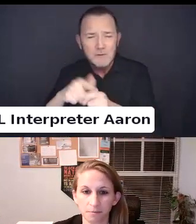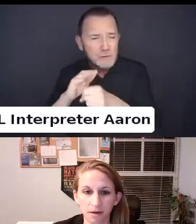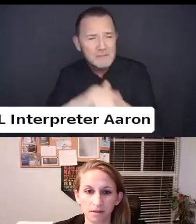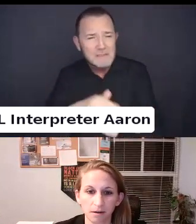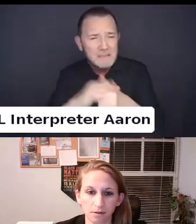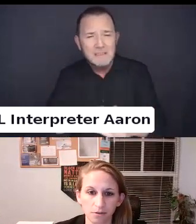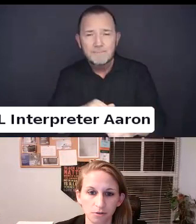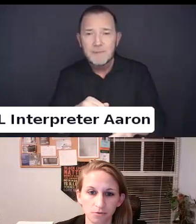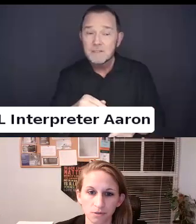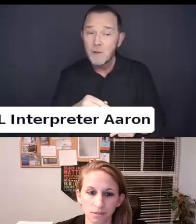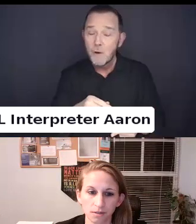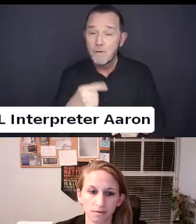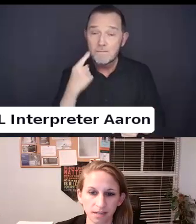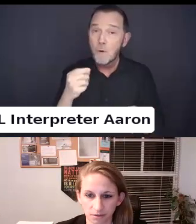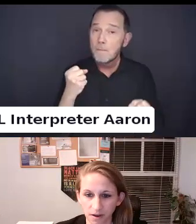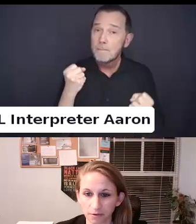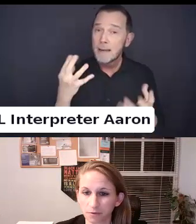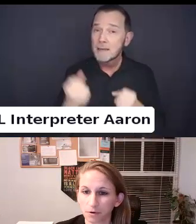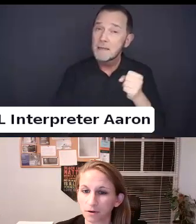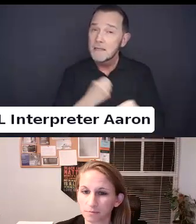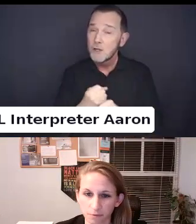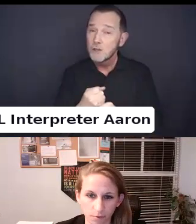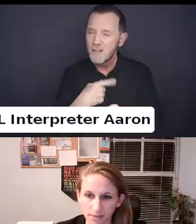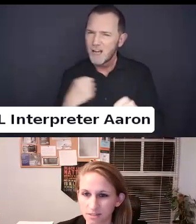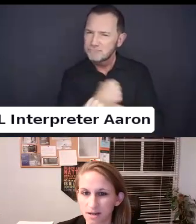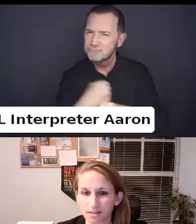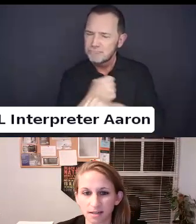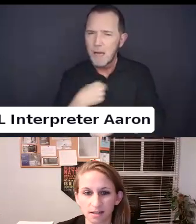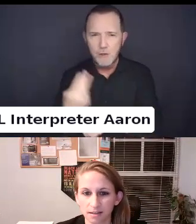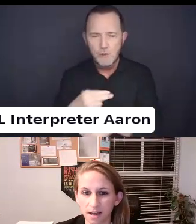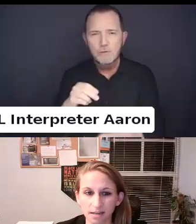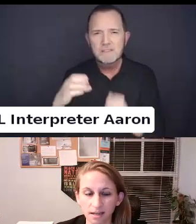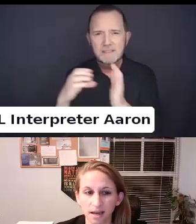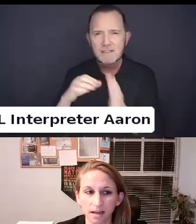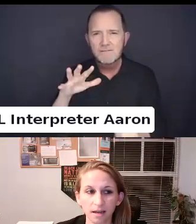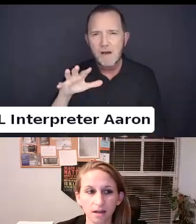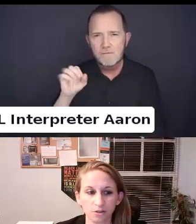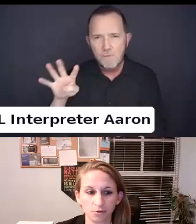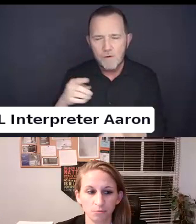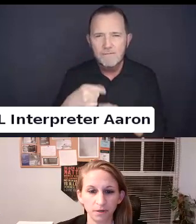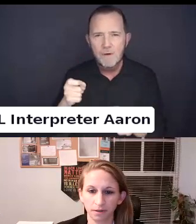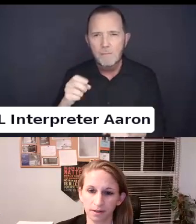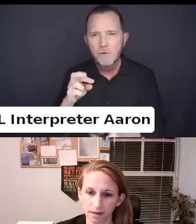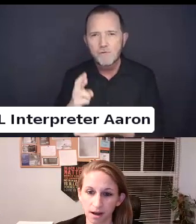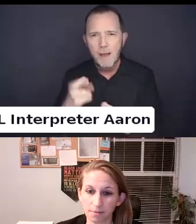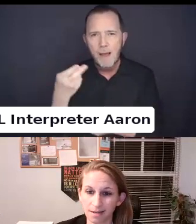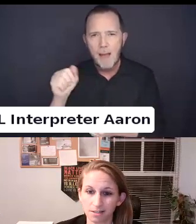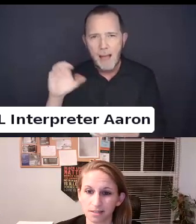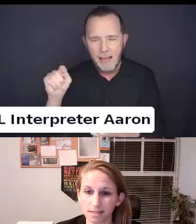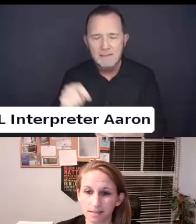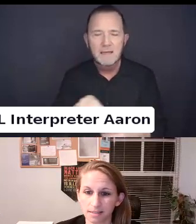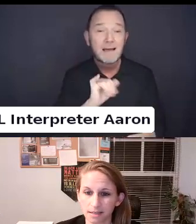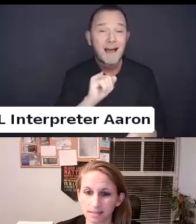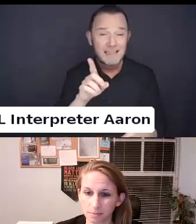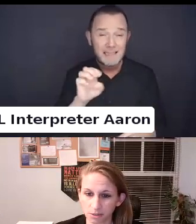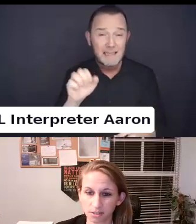For many years section 504 and the IDEa to build accommodations in these kids' special